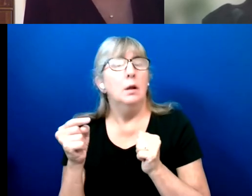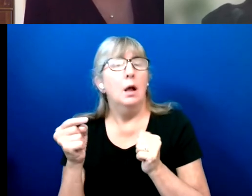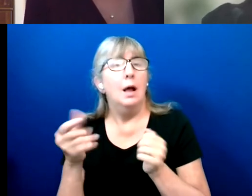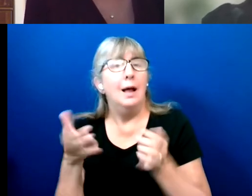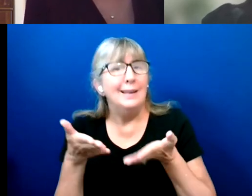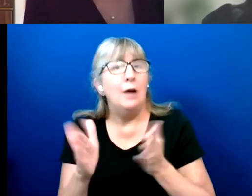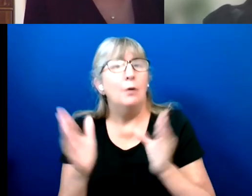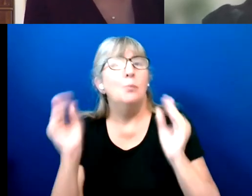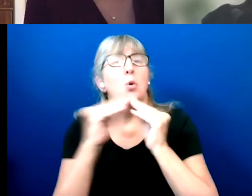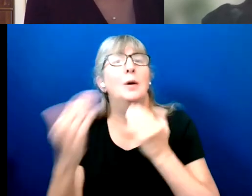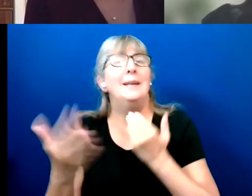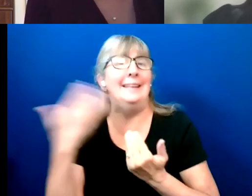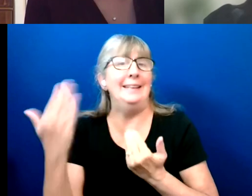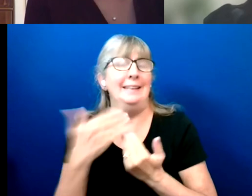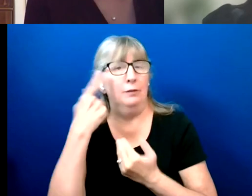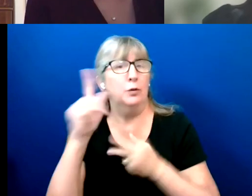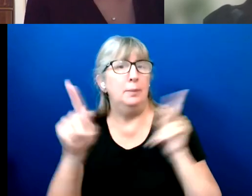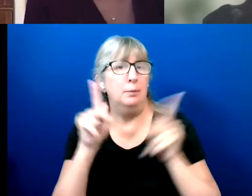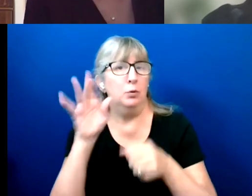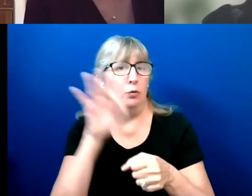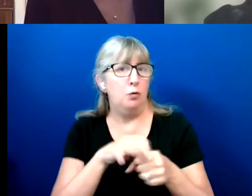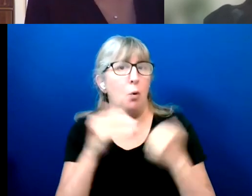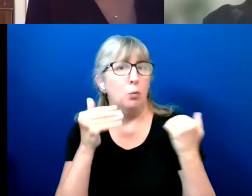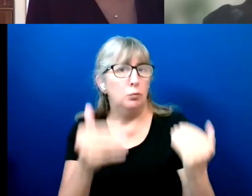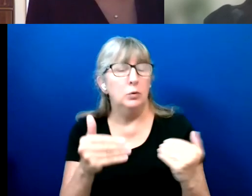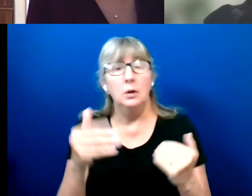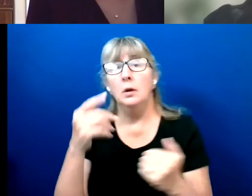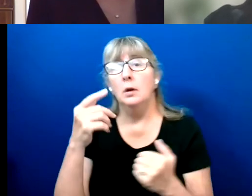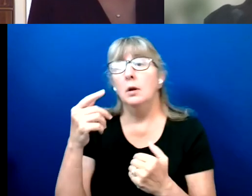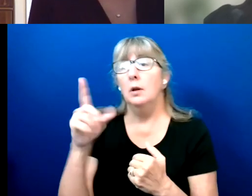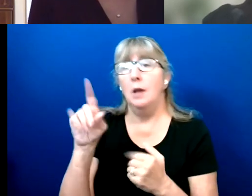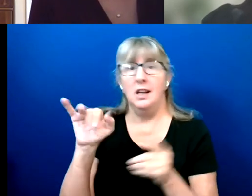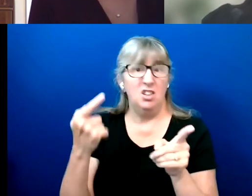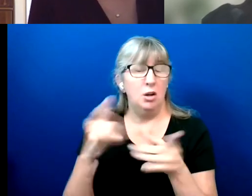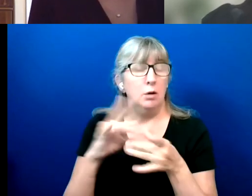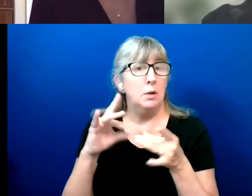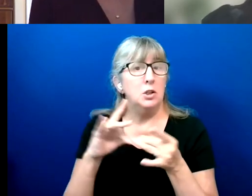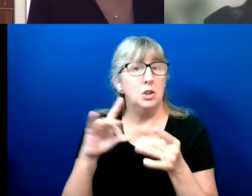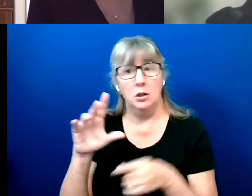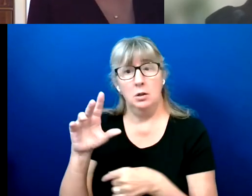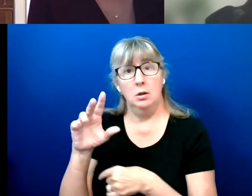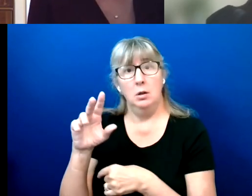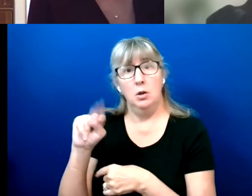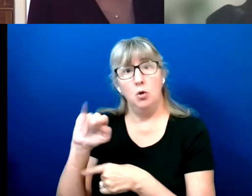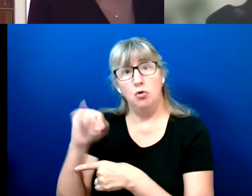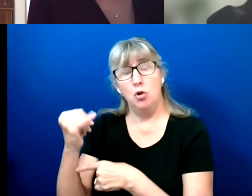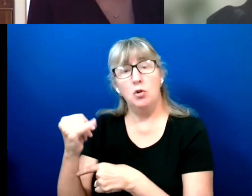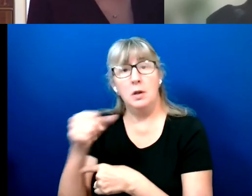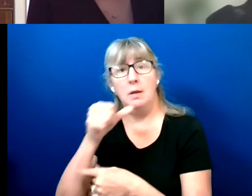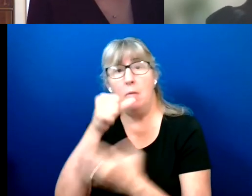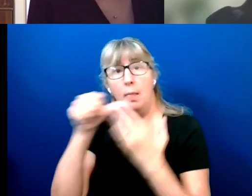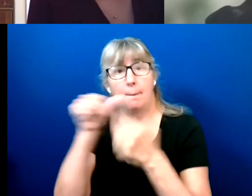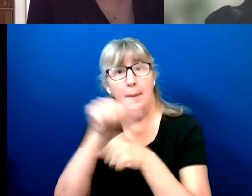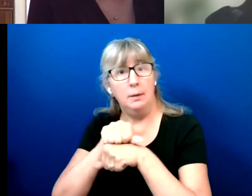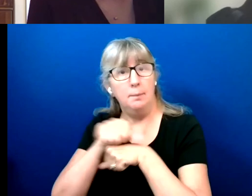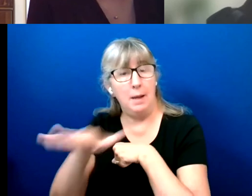So as Doug mentioned New Jersey, we were sent a mail in ballot and we could use it or not use it as we wanted.